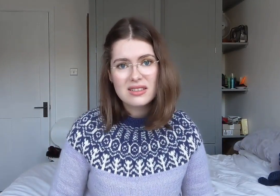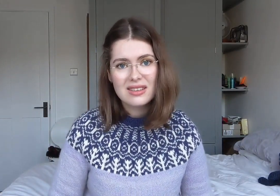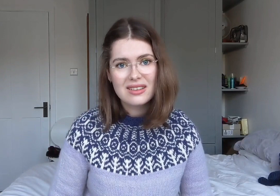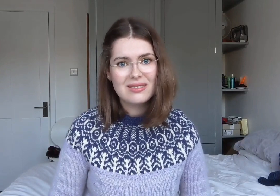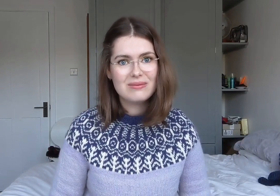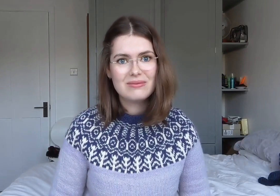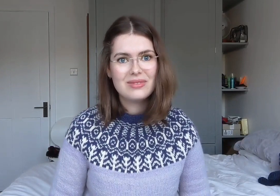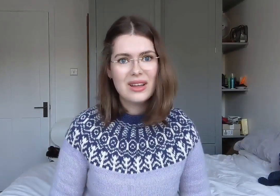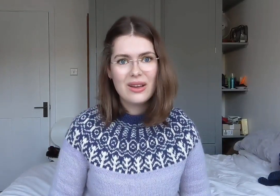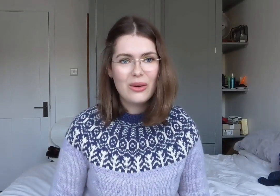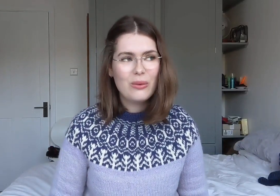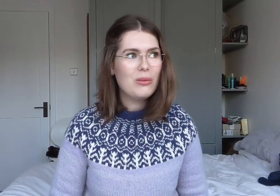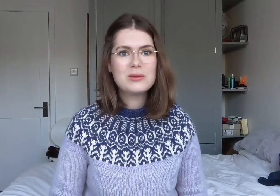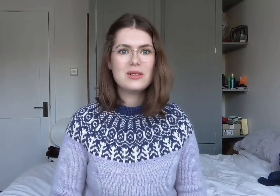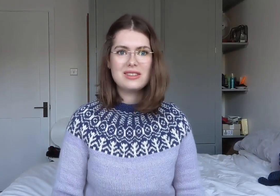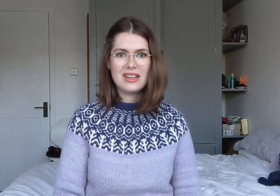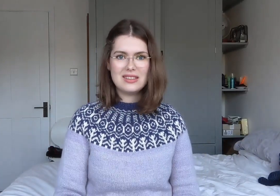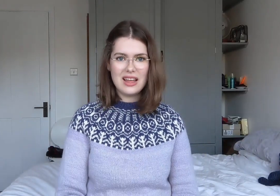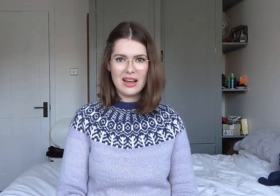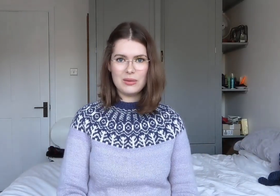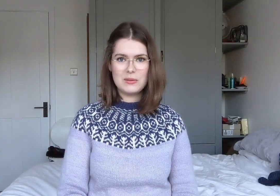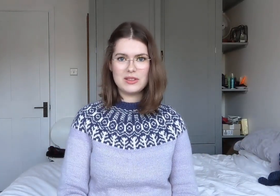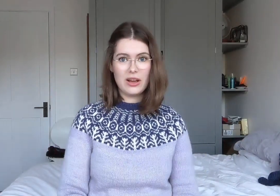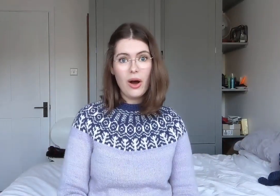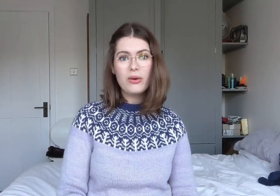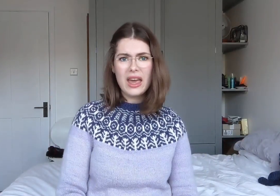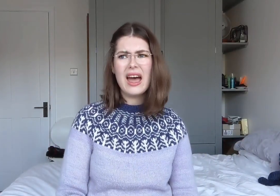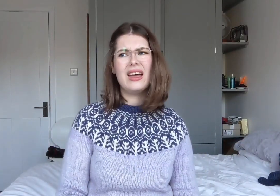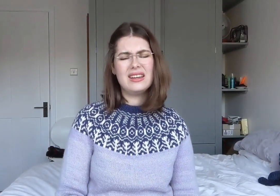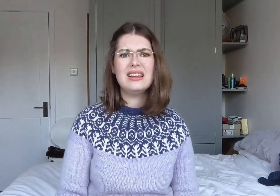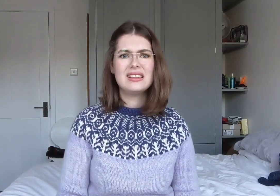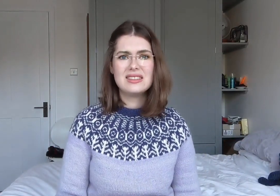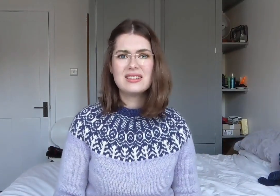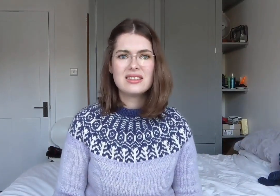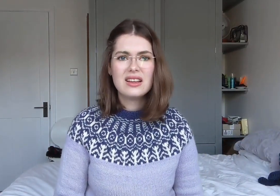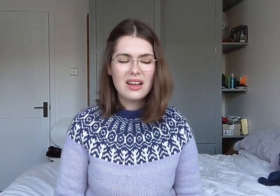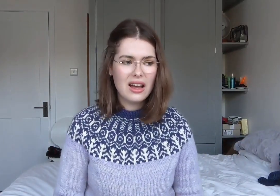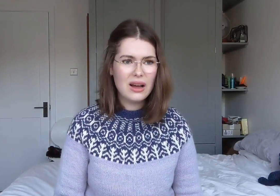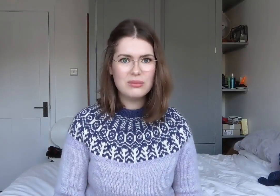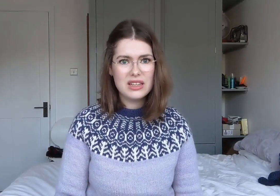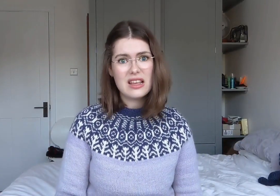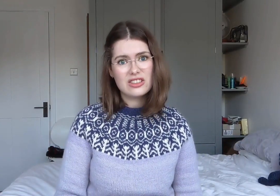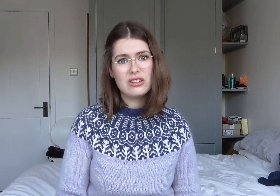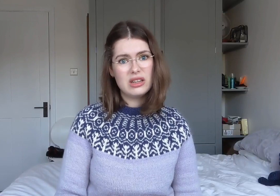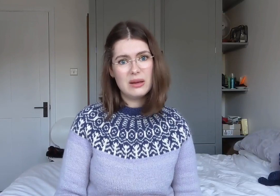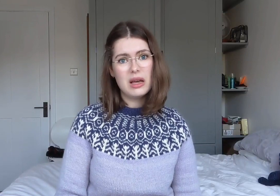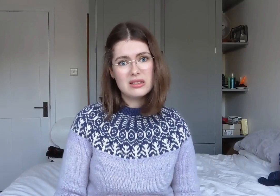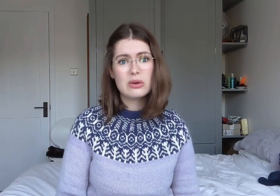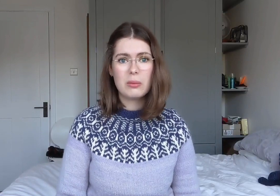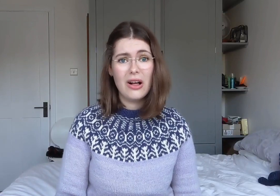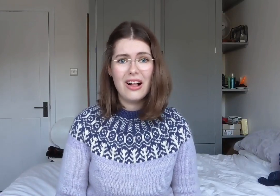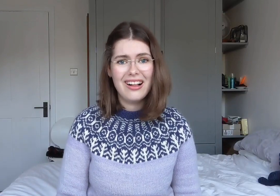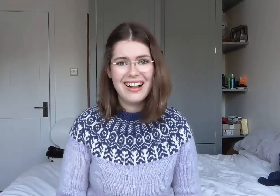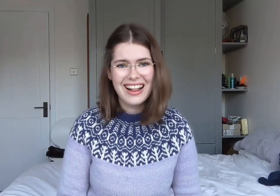What am I supposed to say to that? Am I supposed to go 'Oh yeah, it is' It's actually really miserable.